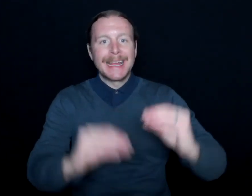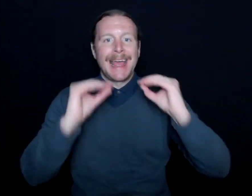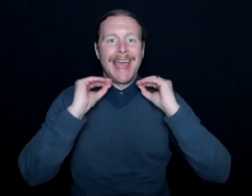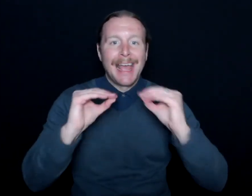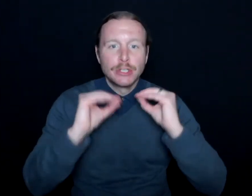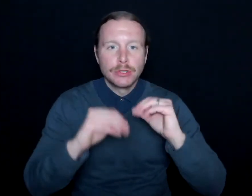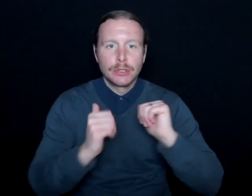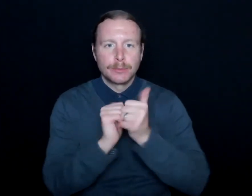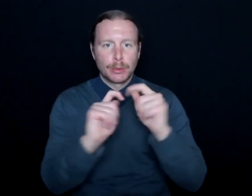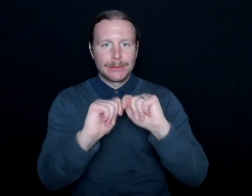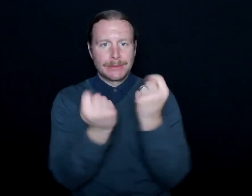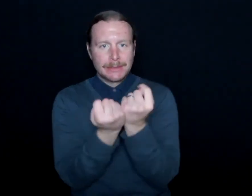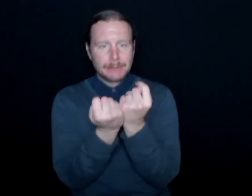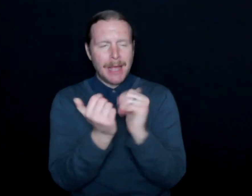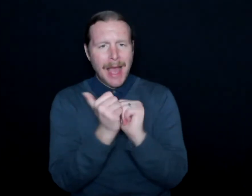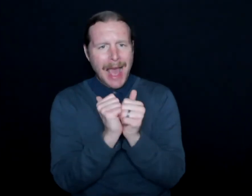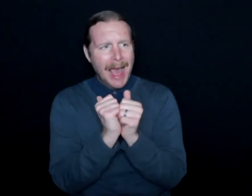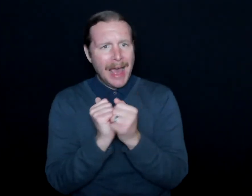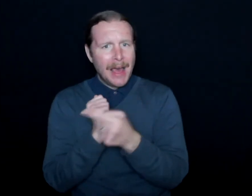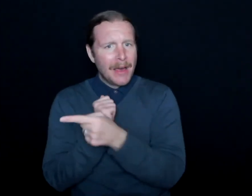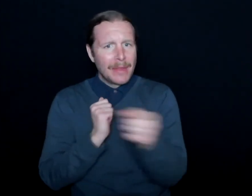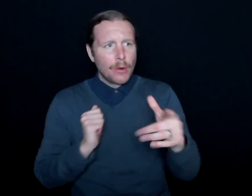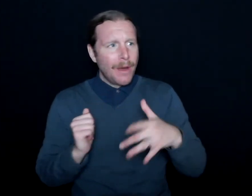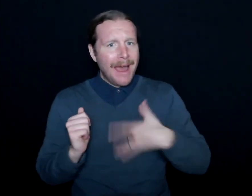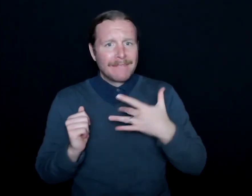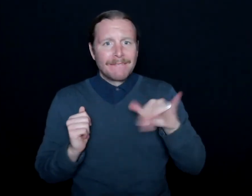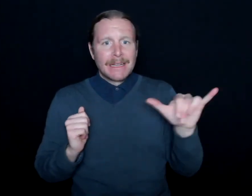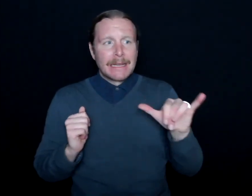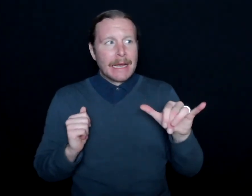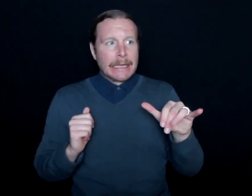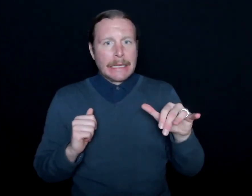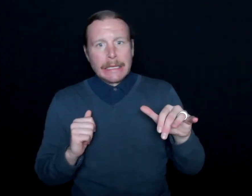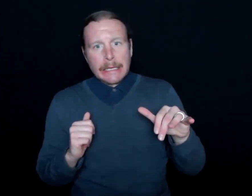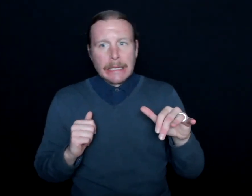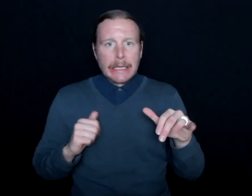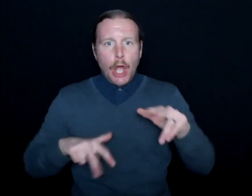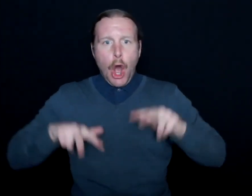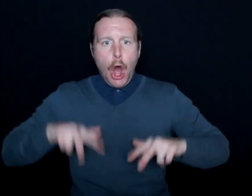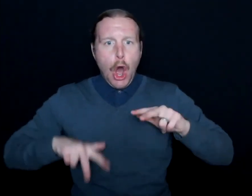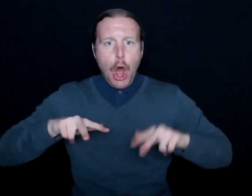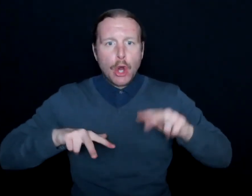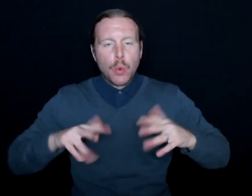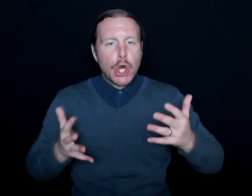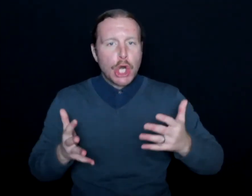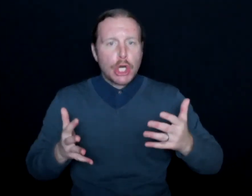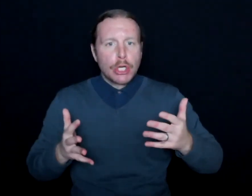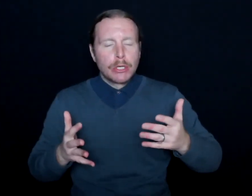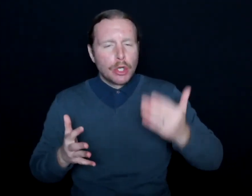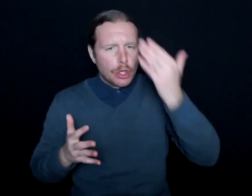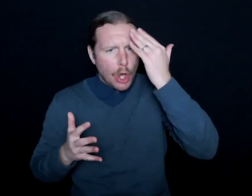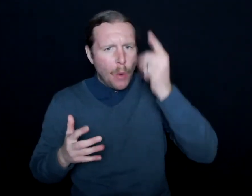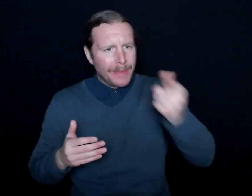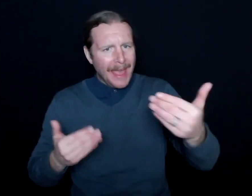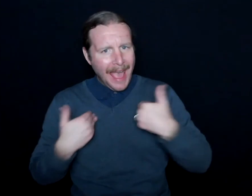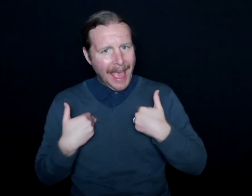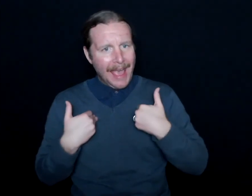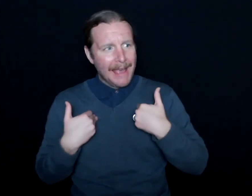teams in how they don't have to feel, for lack of a better term, awkward, and knowing that they have an opportunity